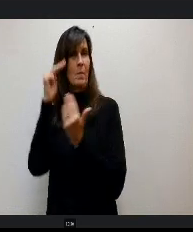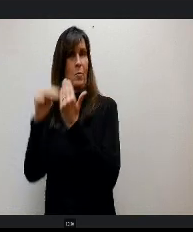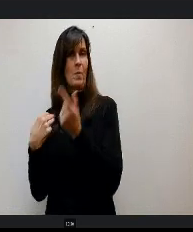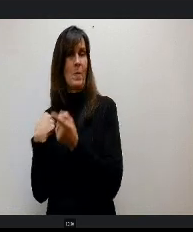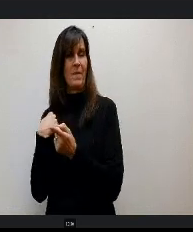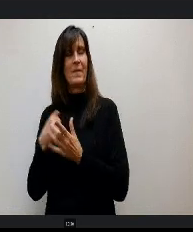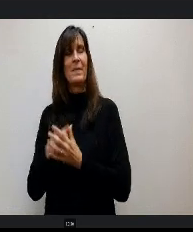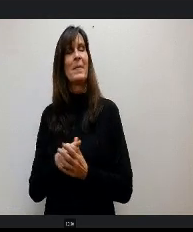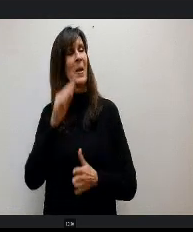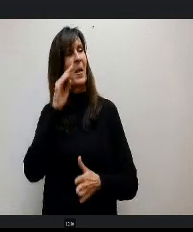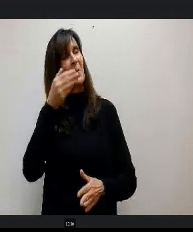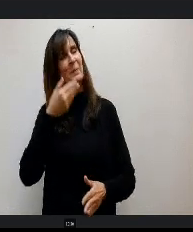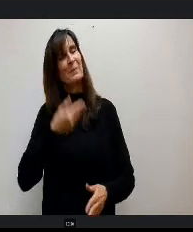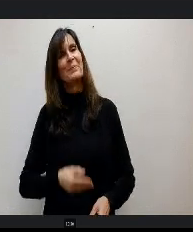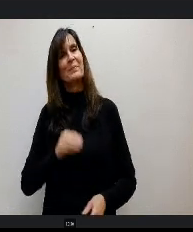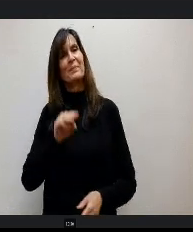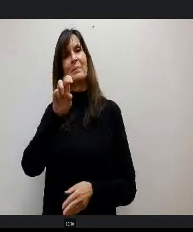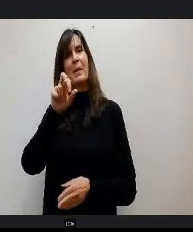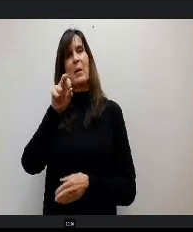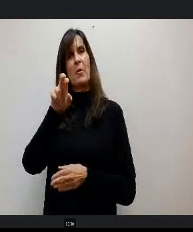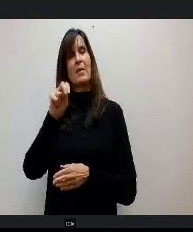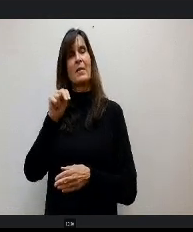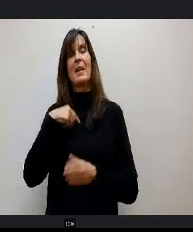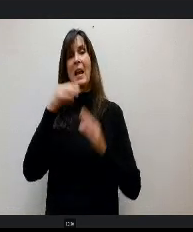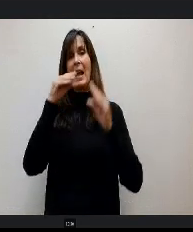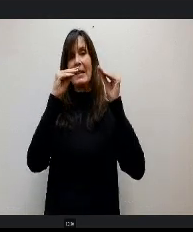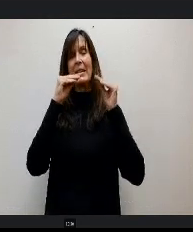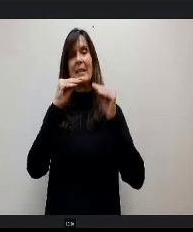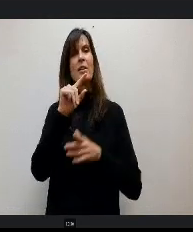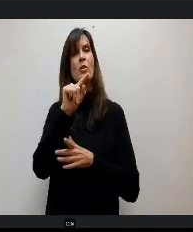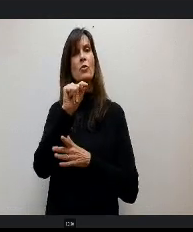I'm Marion Nagle and I teach at the Tracks program, which is out in school in the woods.